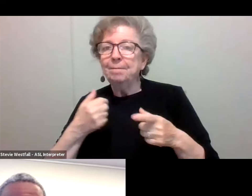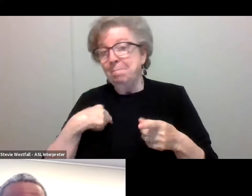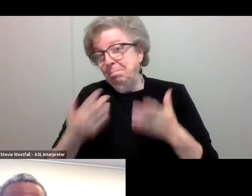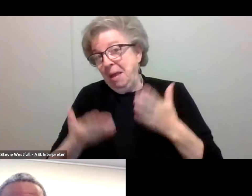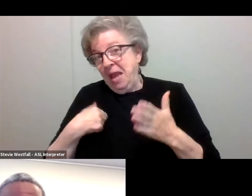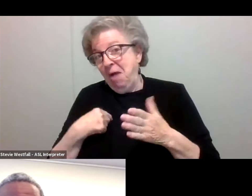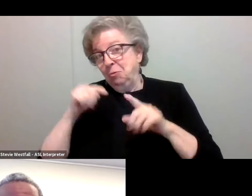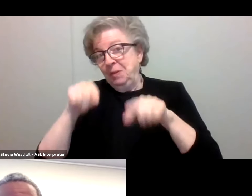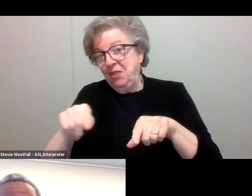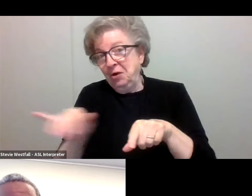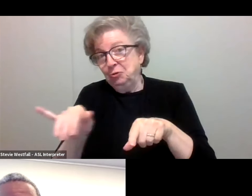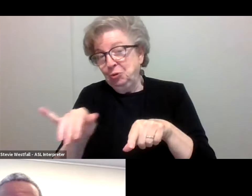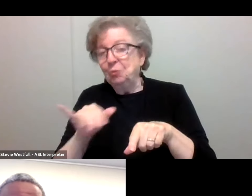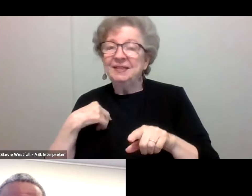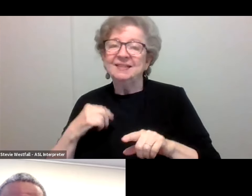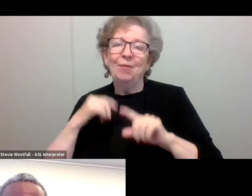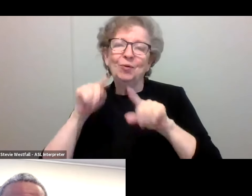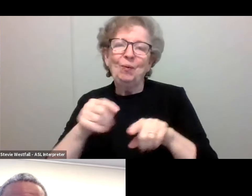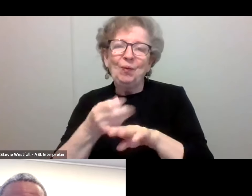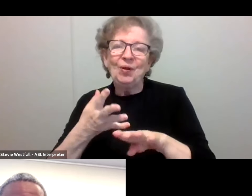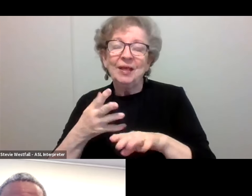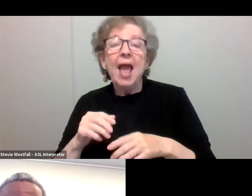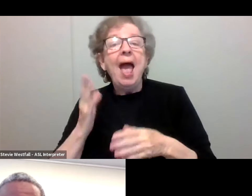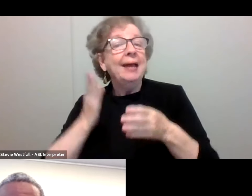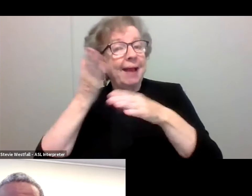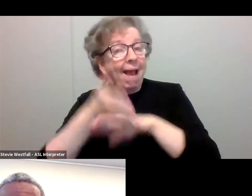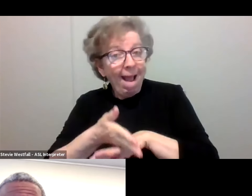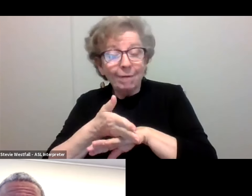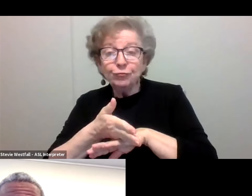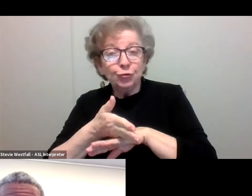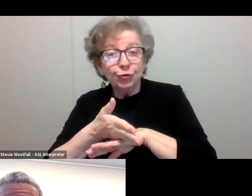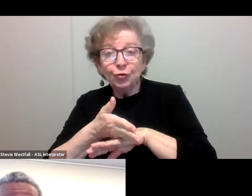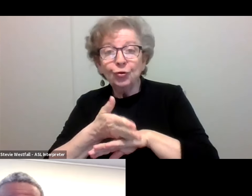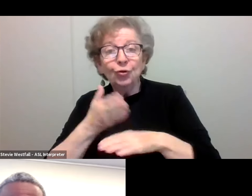'cause I have an event in the Union earlier. And even afterwards, Late Night Bites, we call it,